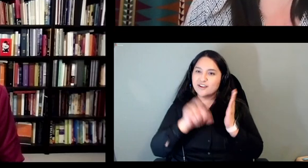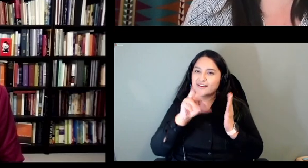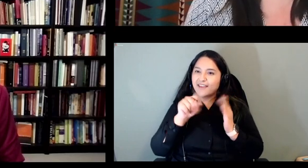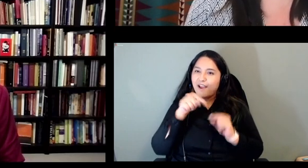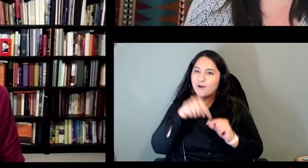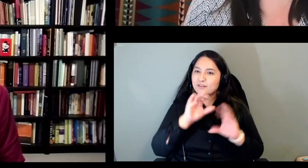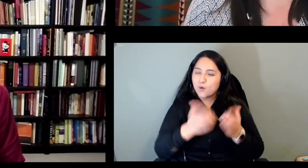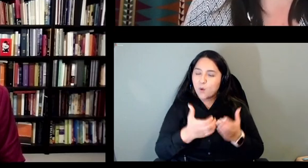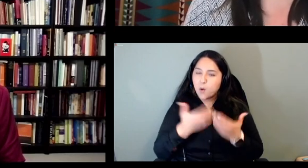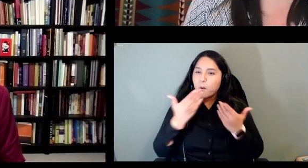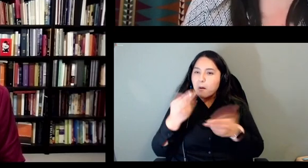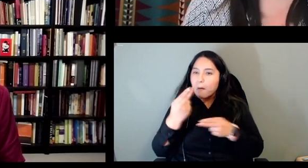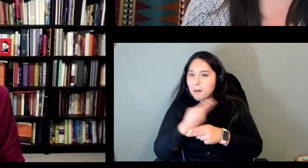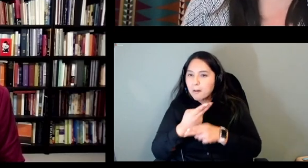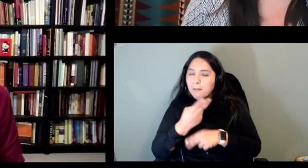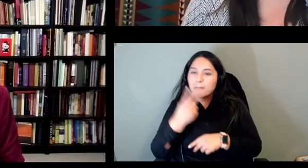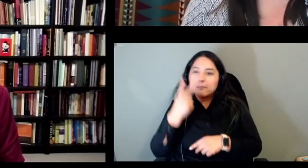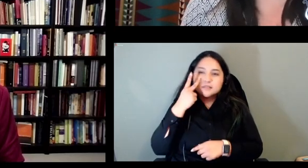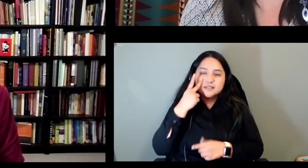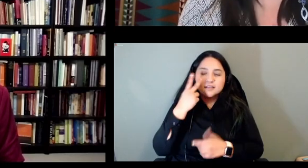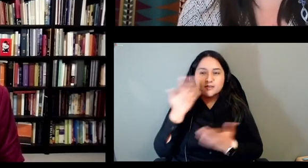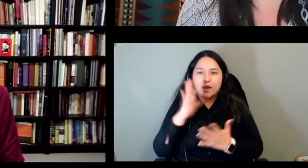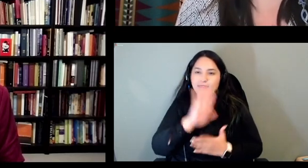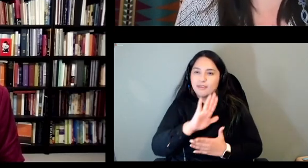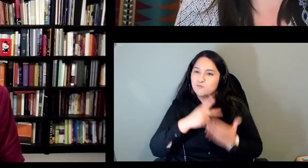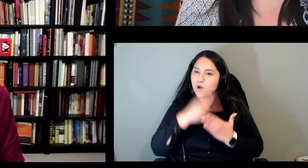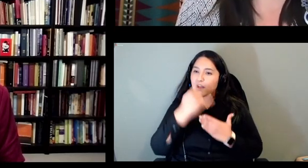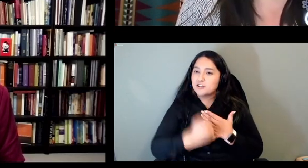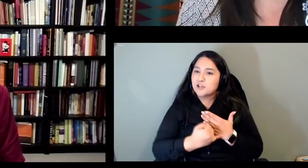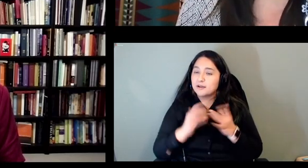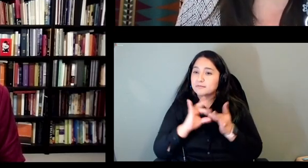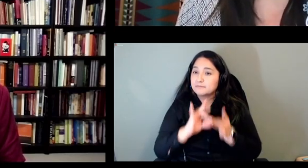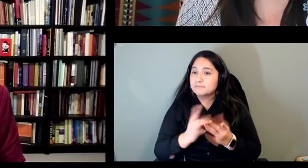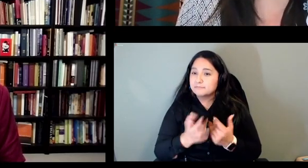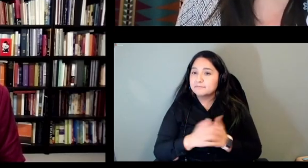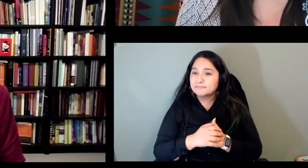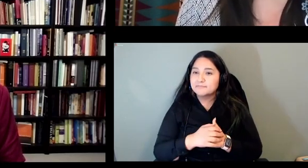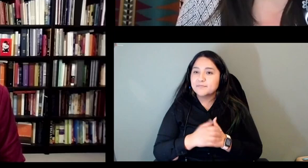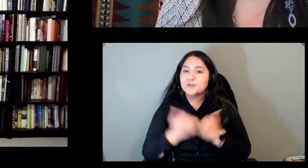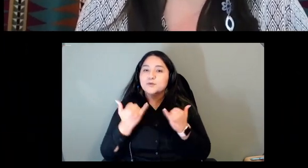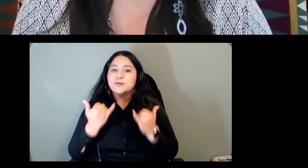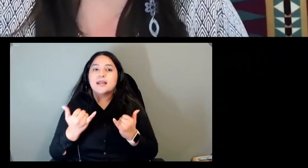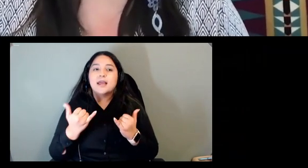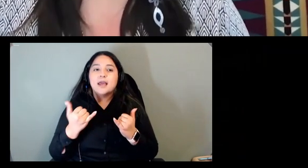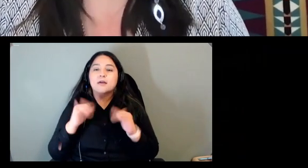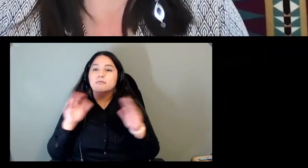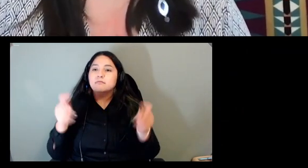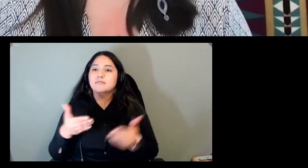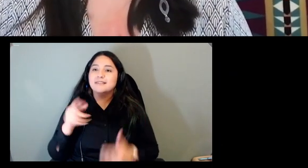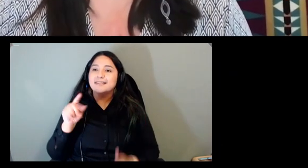see what this project is all about so now i'd like to bring tanya back up so we can